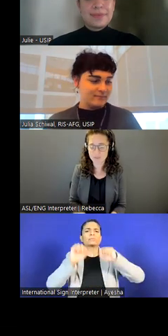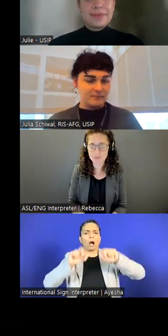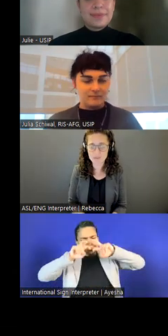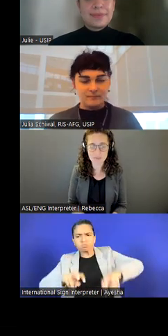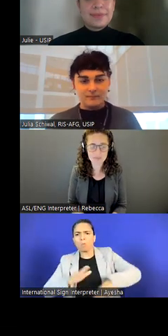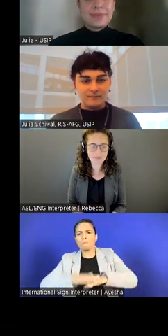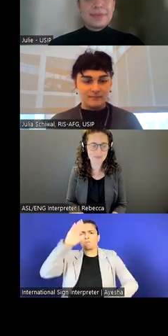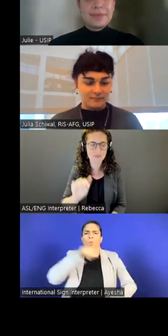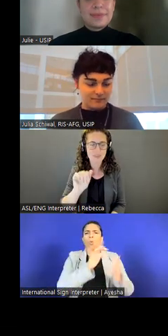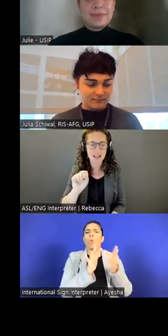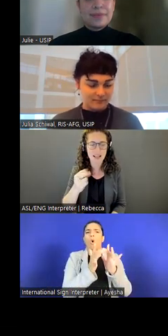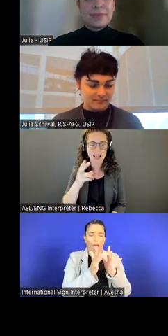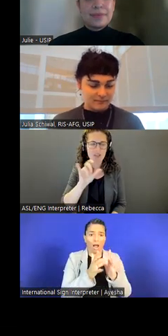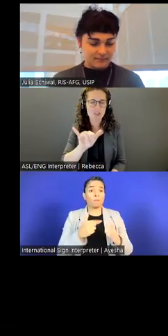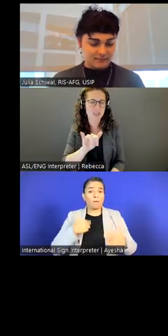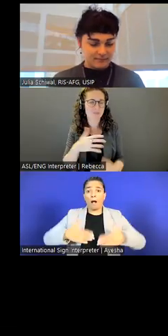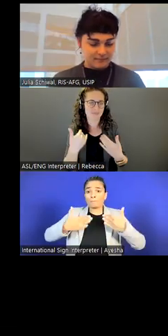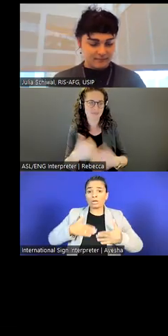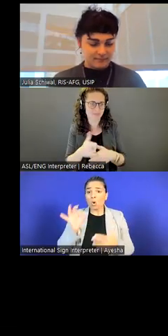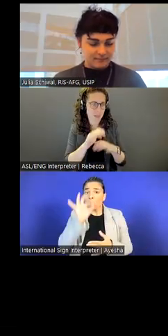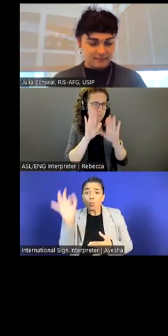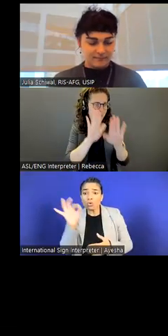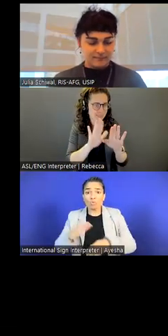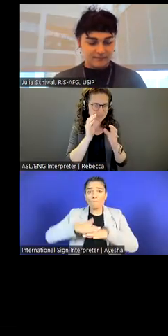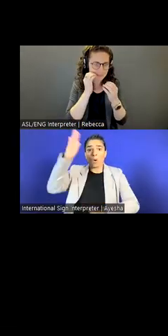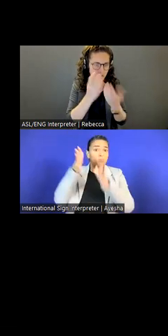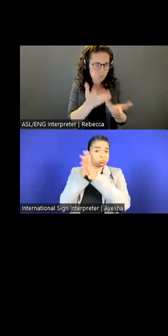That's amazing information. This is Ashley. Thank you so much, Julia.